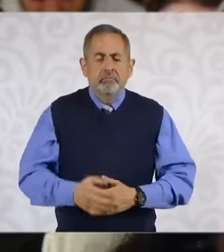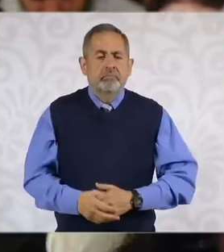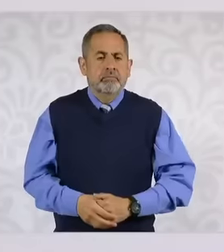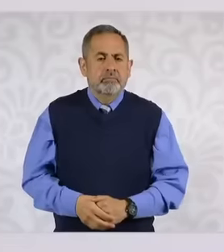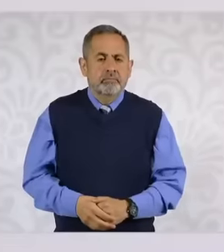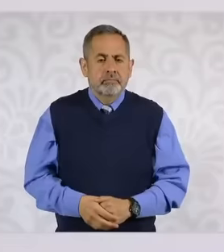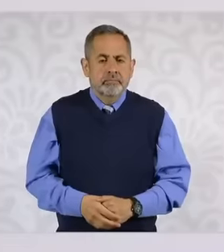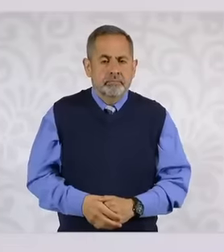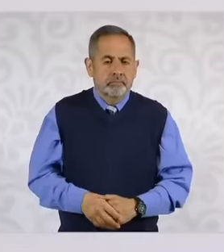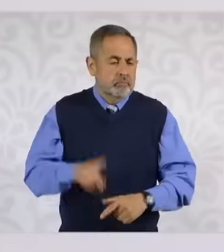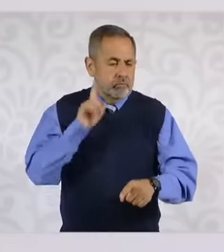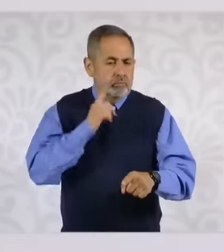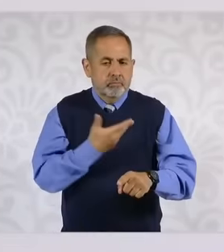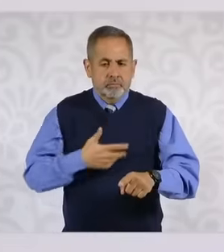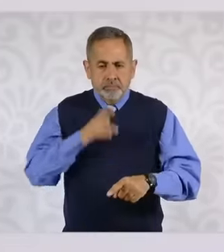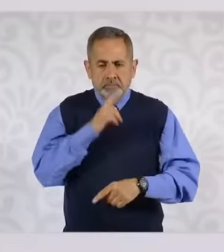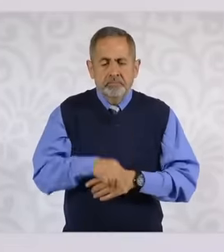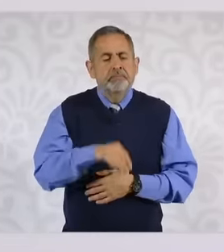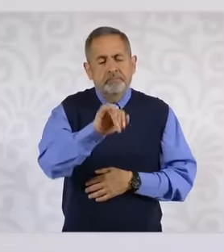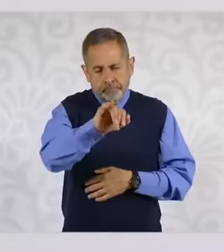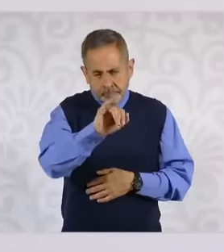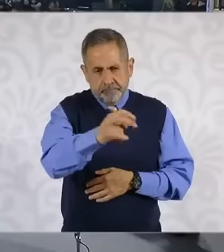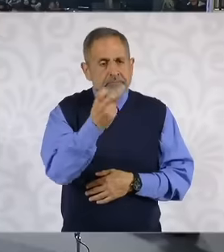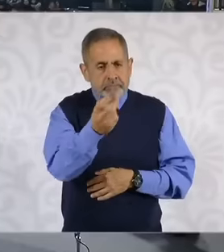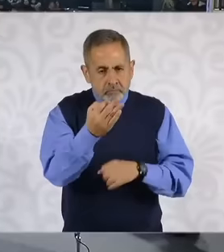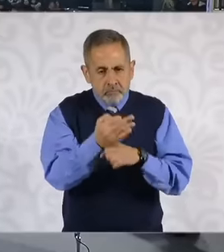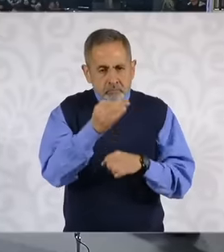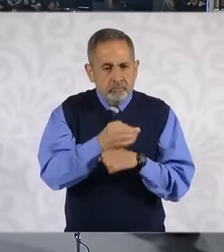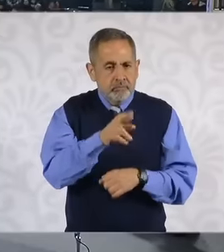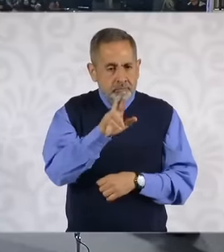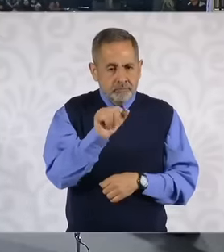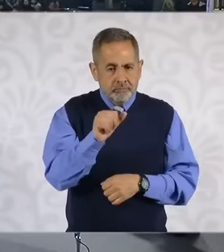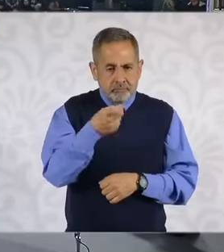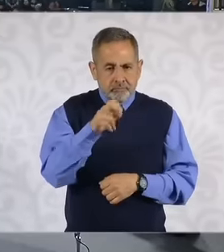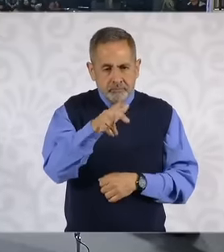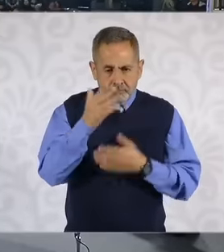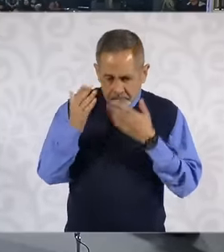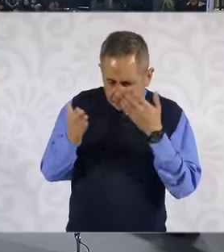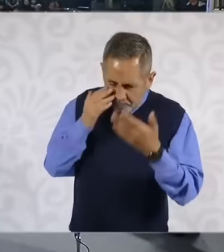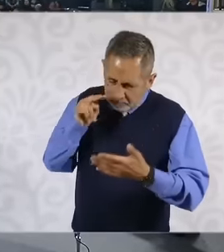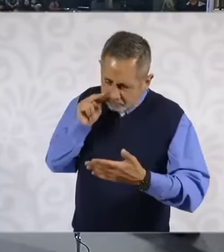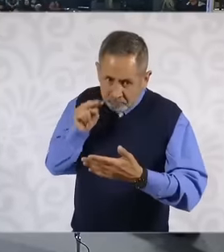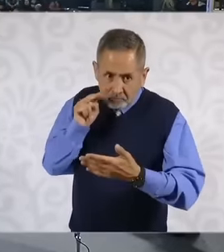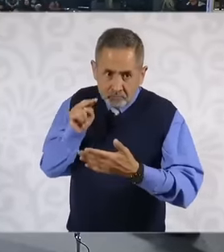it is part of what Raquel is reviewing and it has a good part and it also has